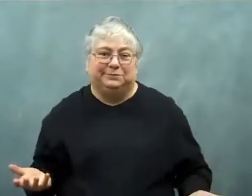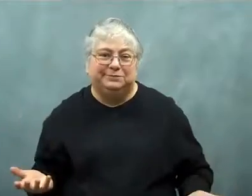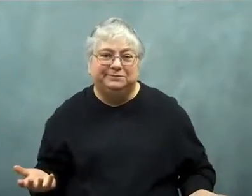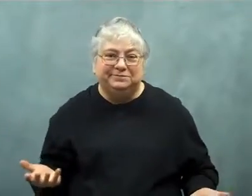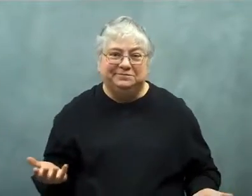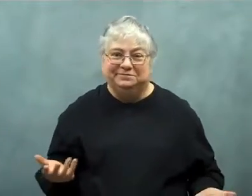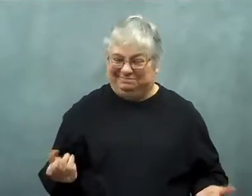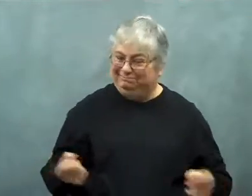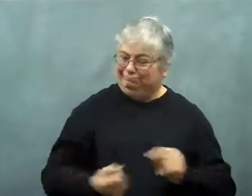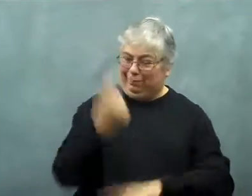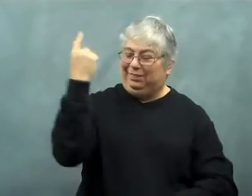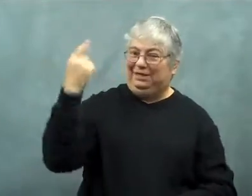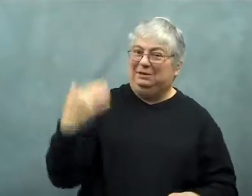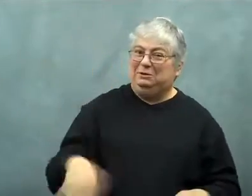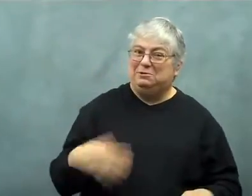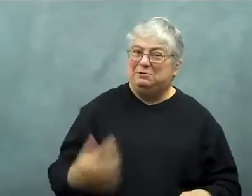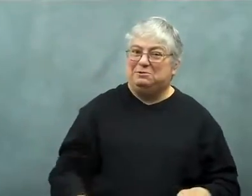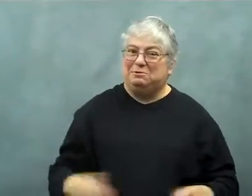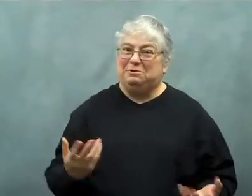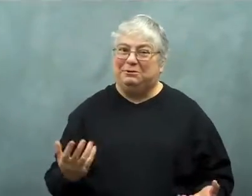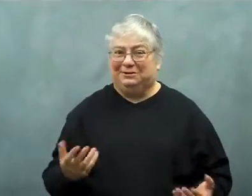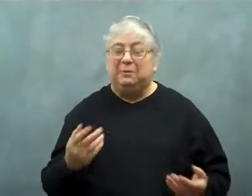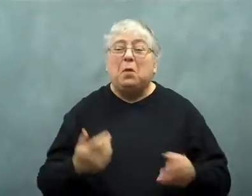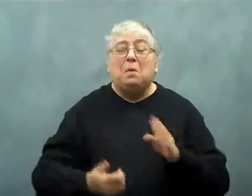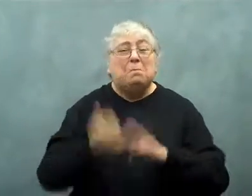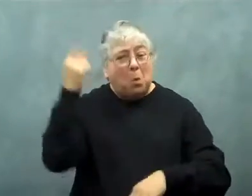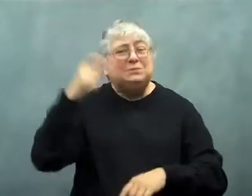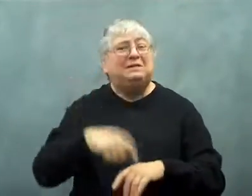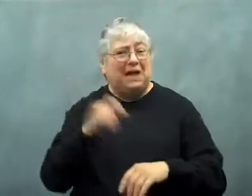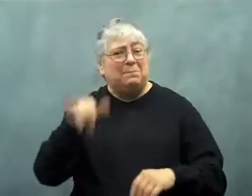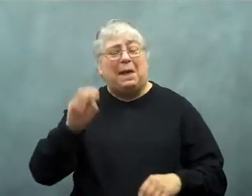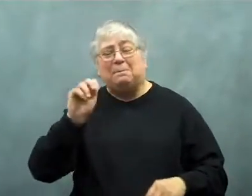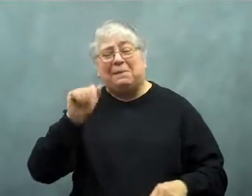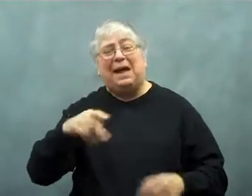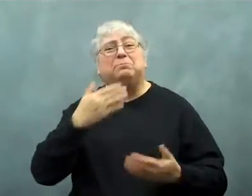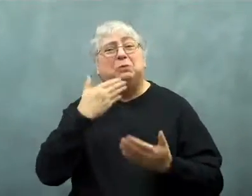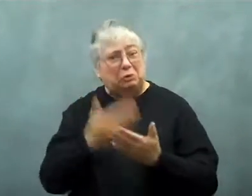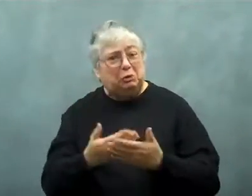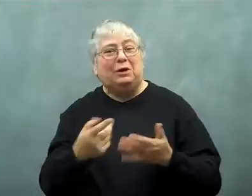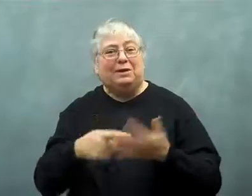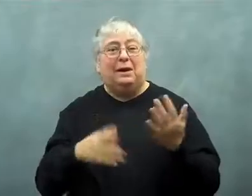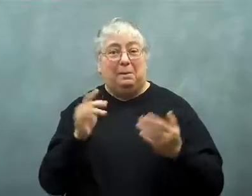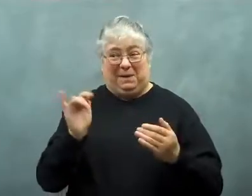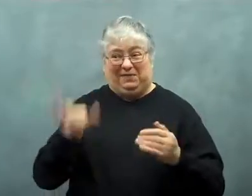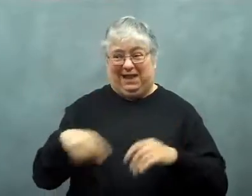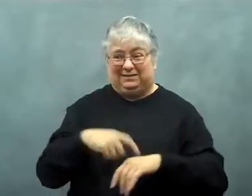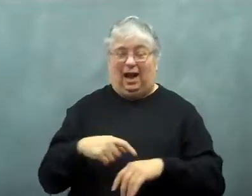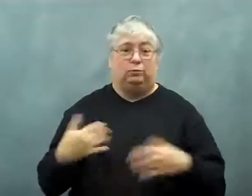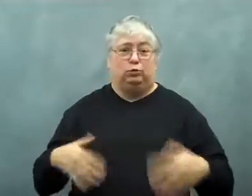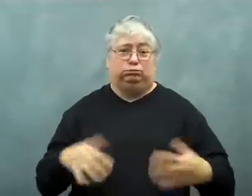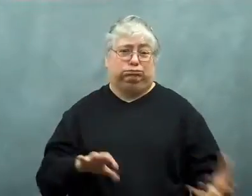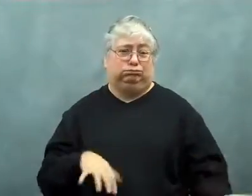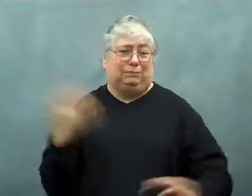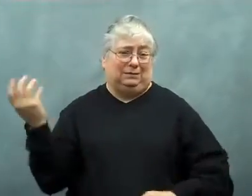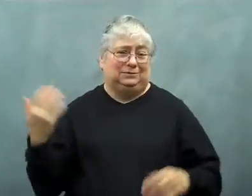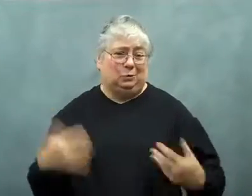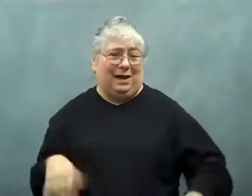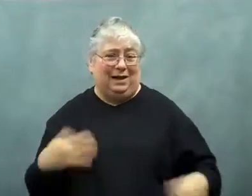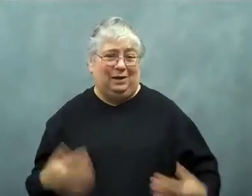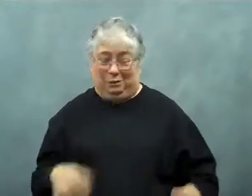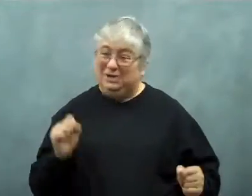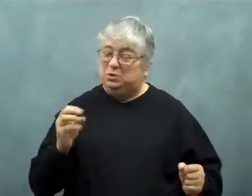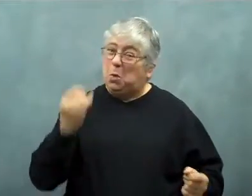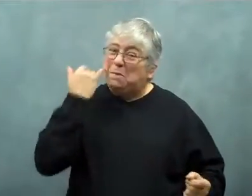It really was way off course.